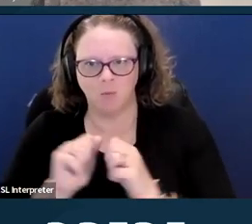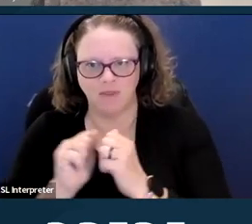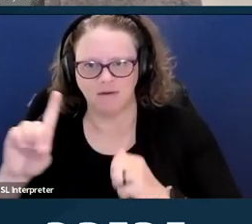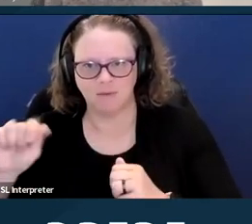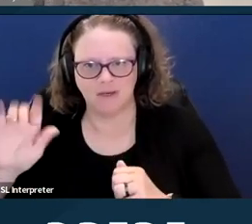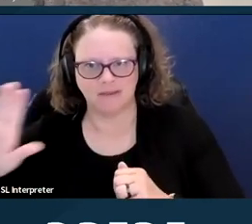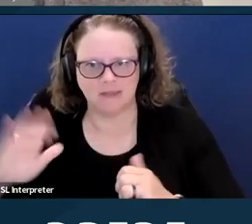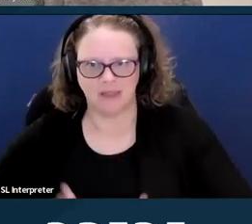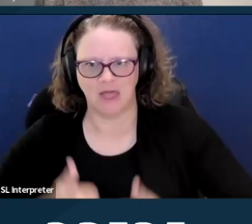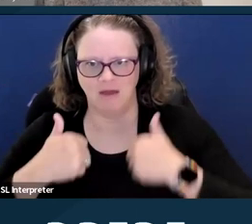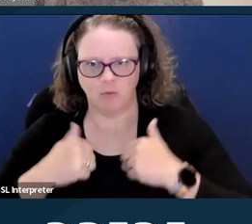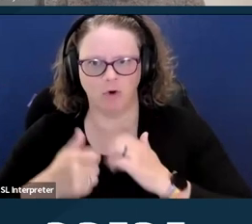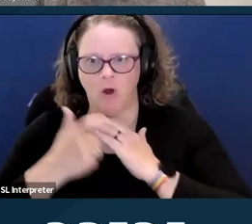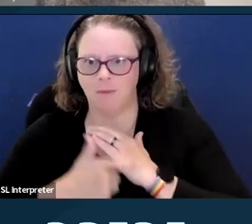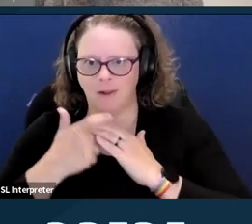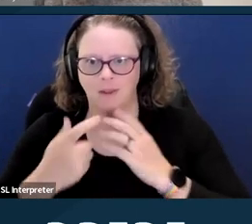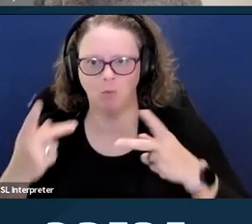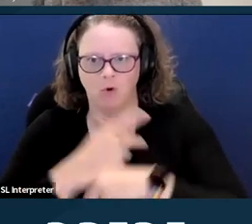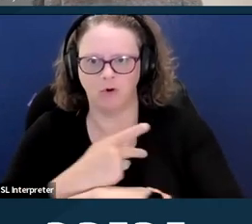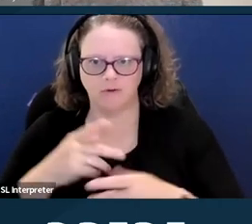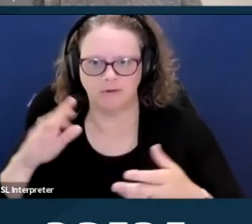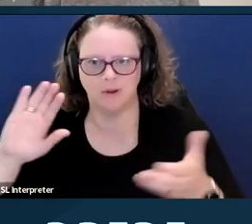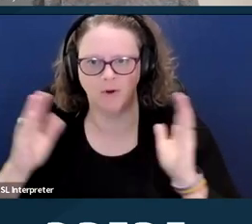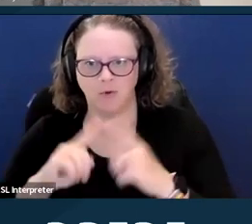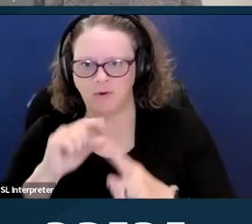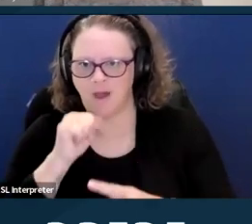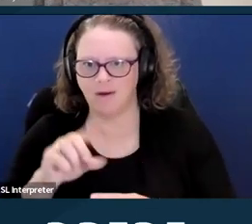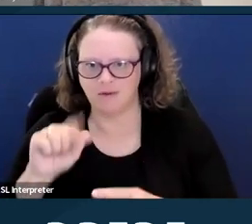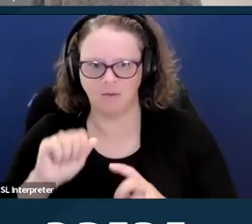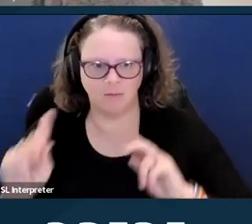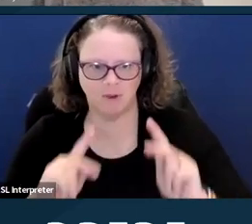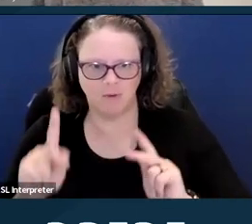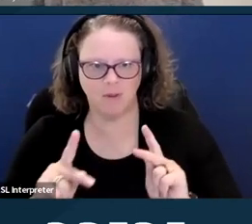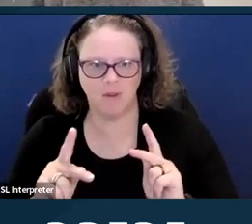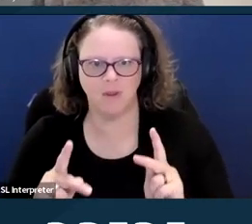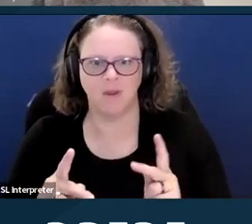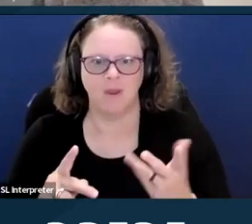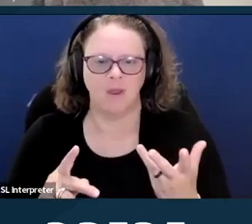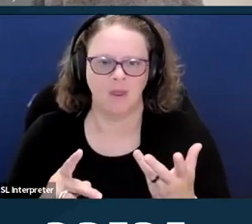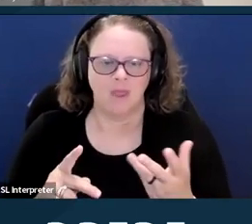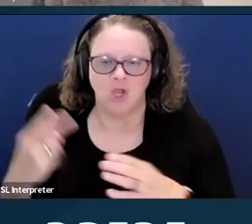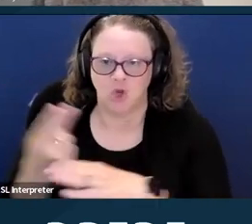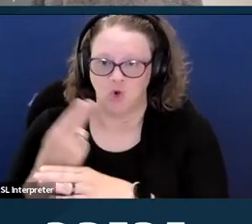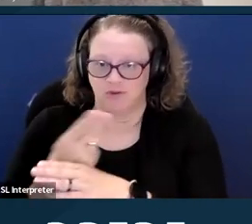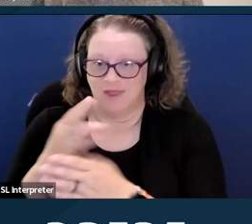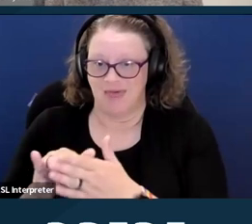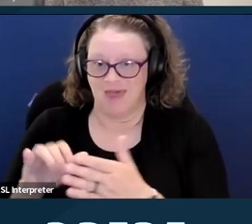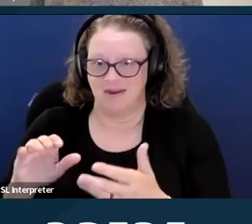to support the bodily autonomy of pregnant people, but using this ableist rhetoric to do that is not the answer.